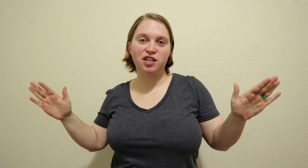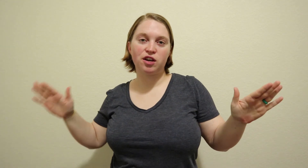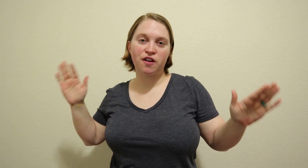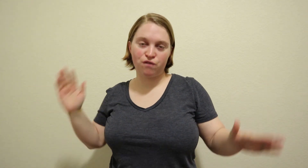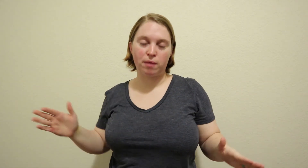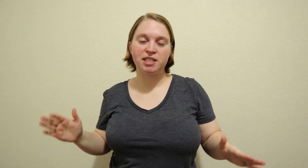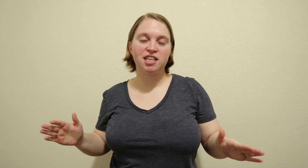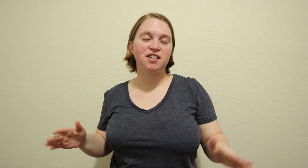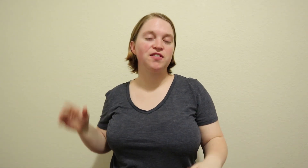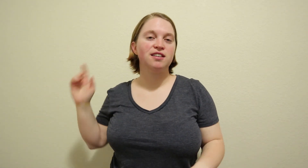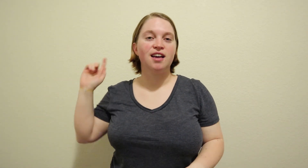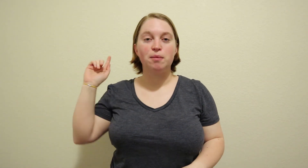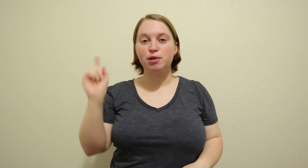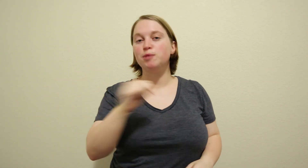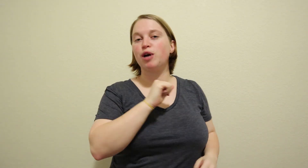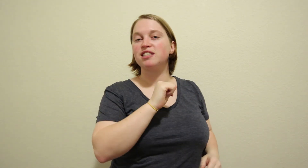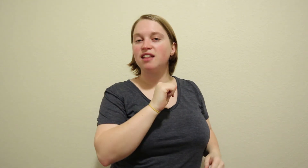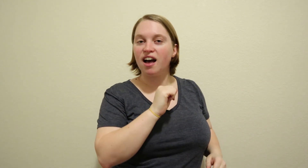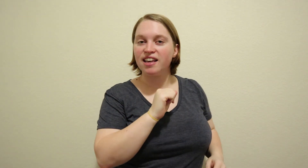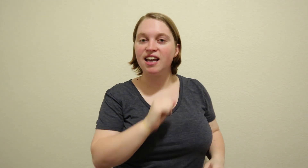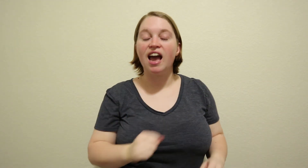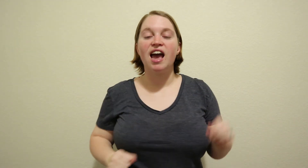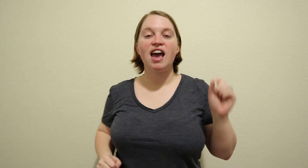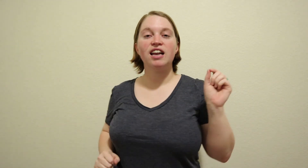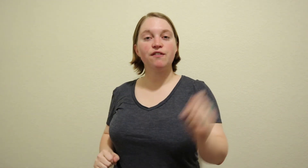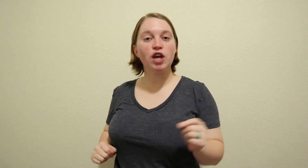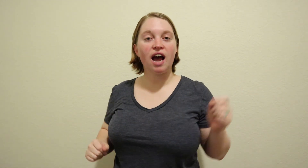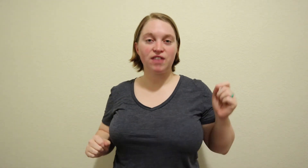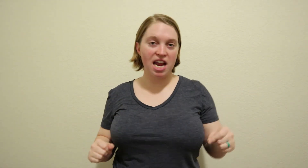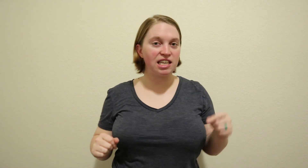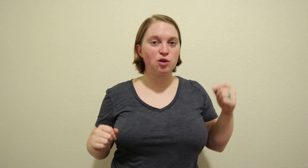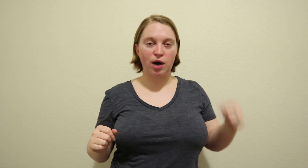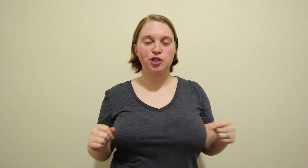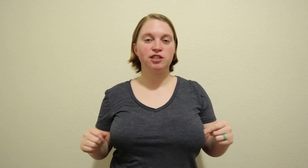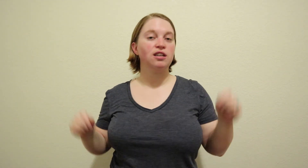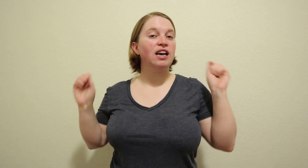informative, please press like and if you have any questions,